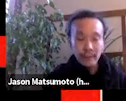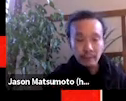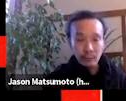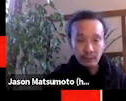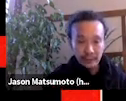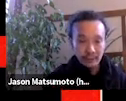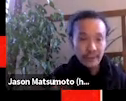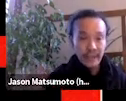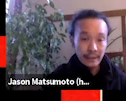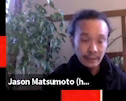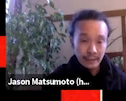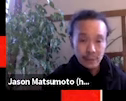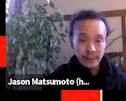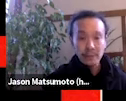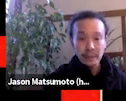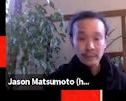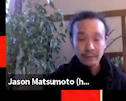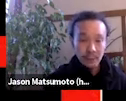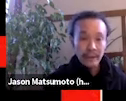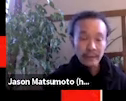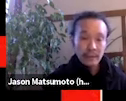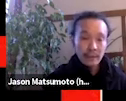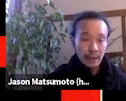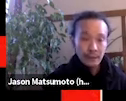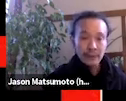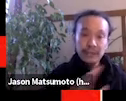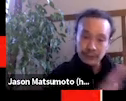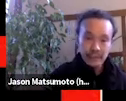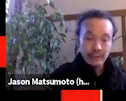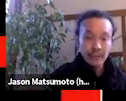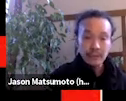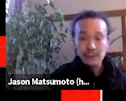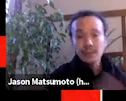am for the very candid and transparent feedback on the technical side of things,